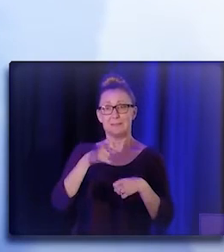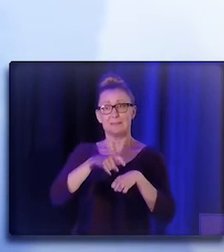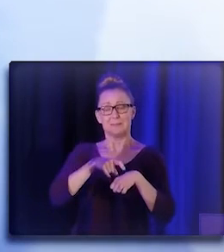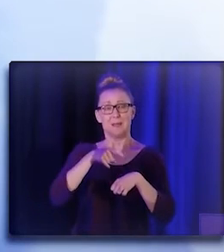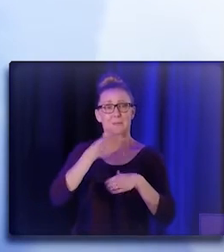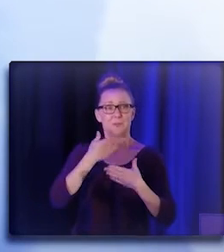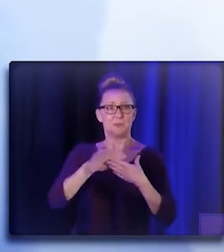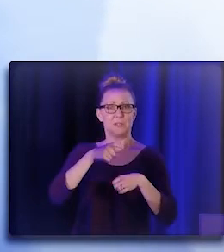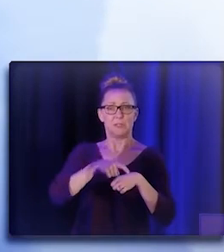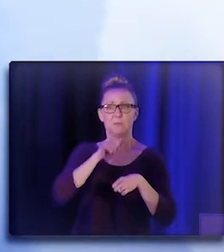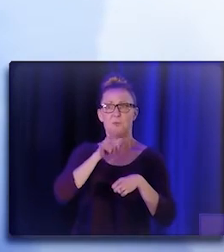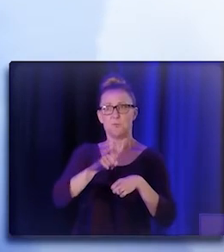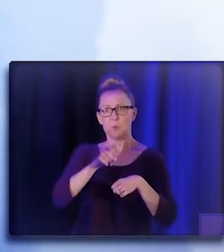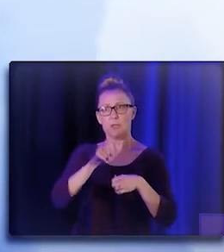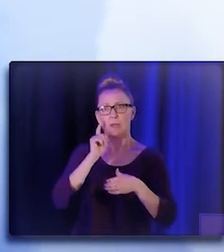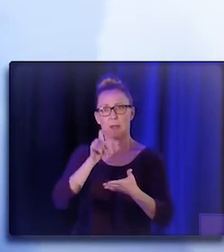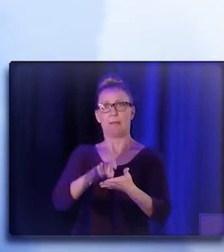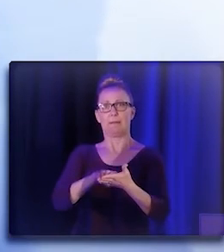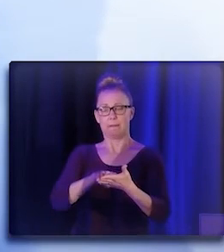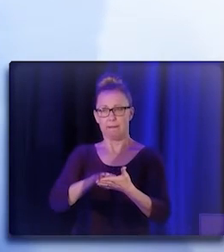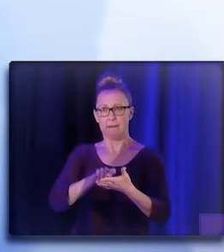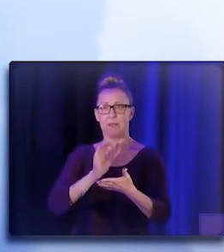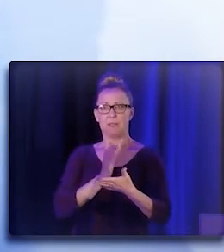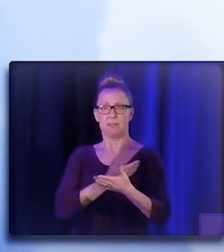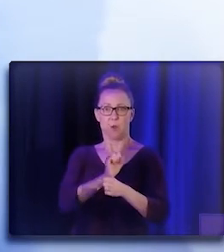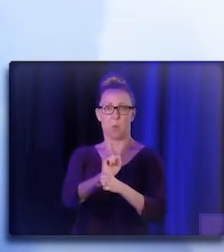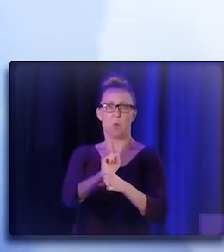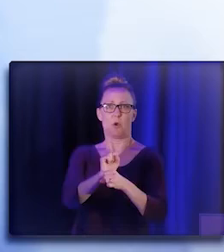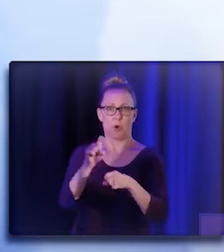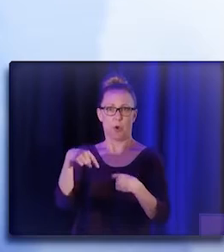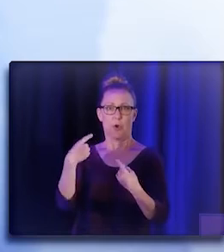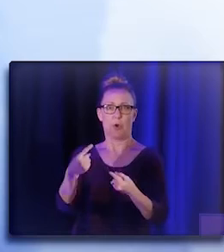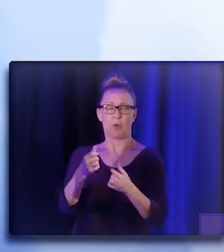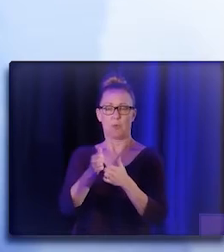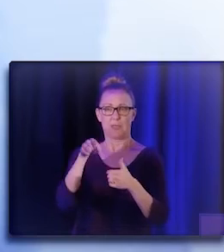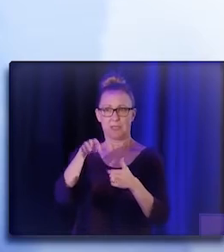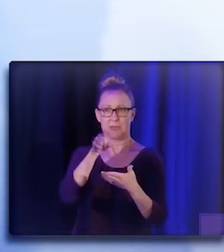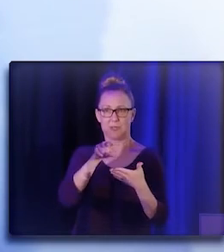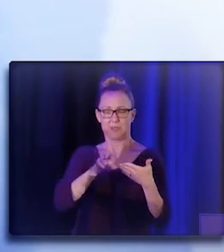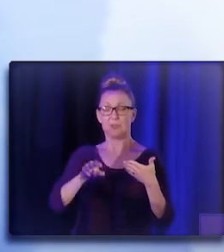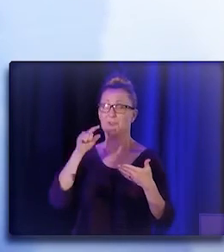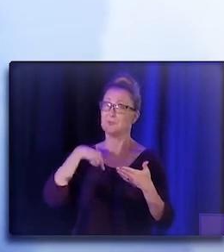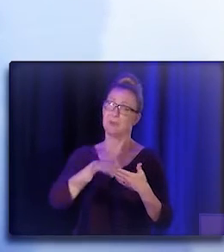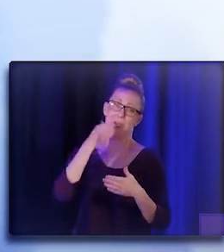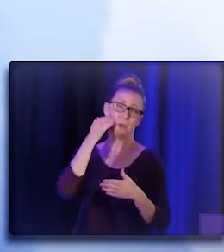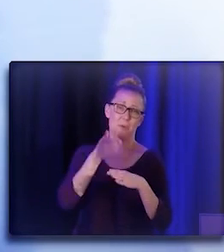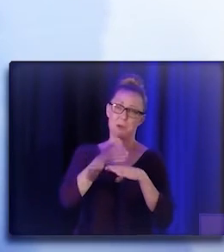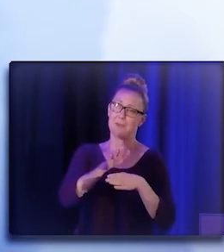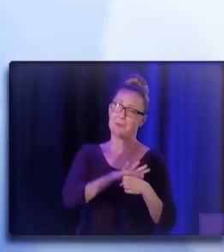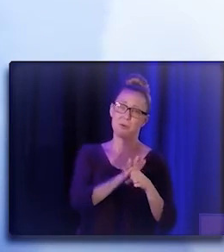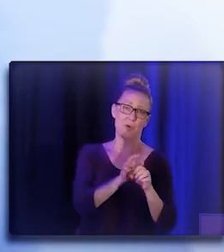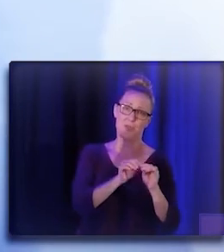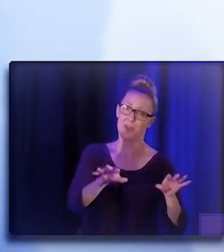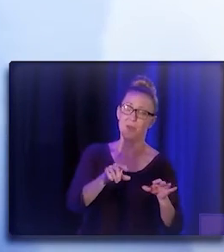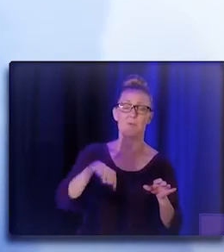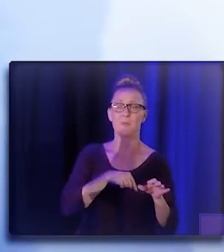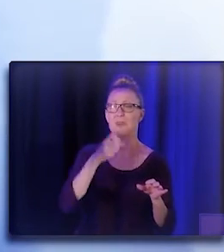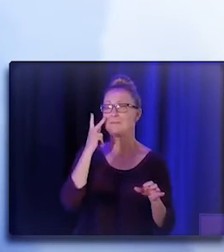of the CHW/P/R, I'm very glad. As we know, after COVID-19, we have seen not only the struggle,